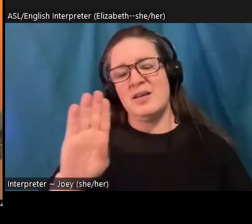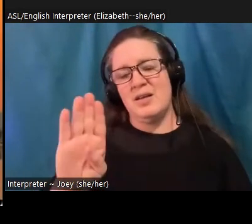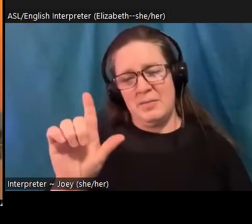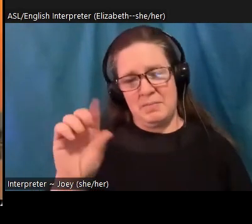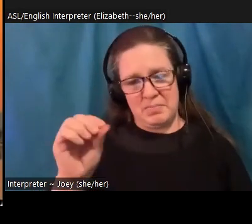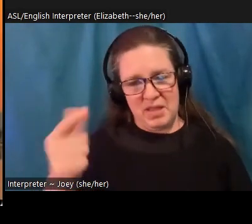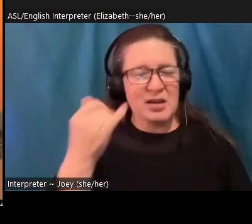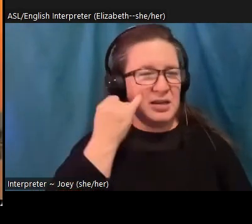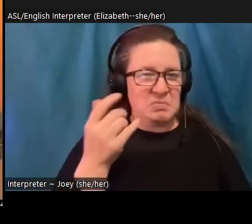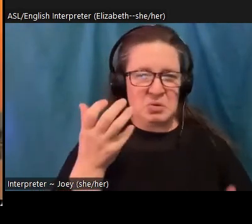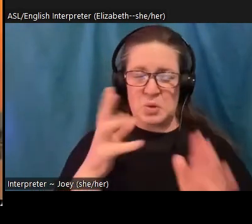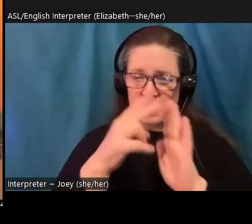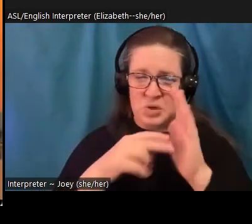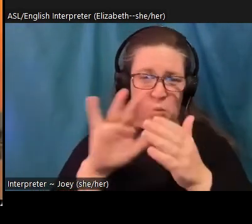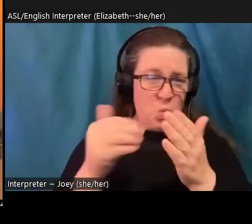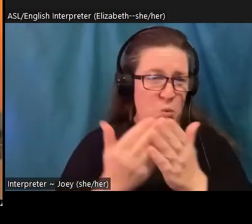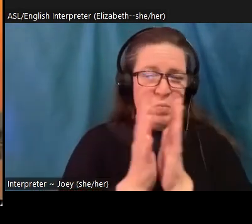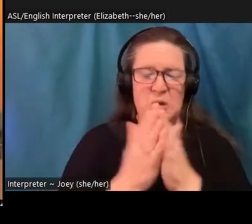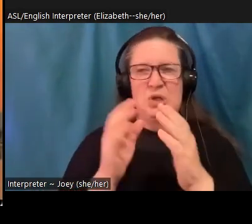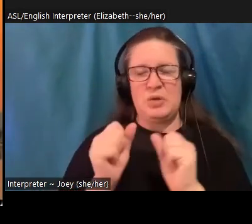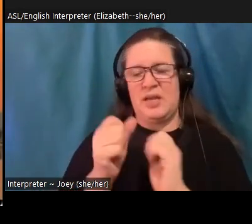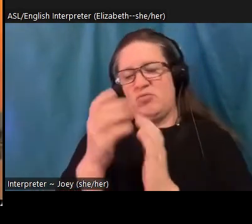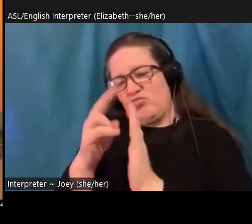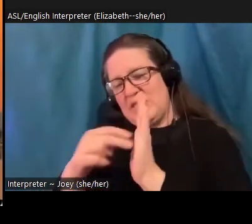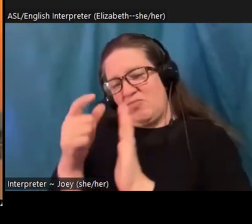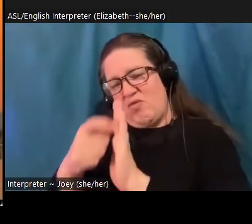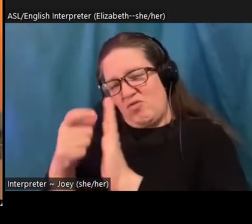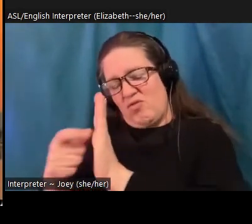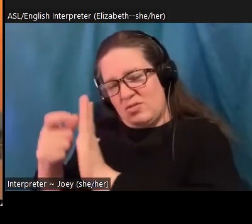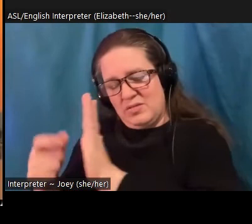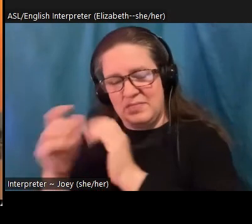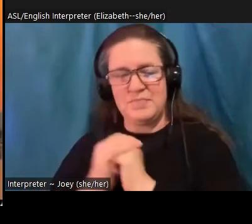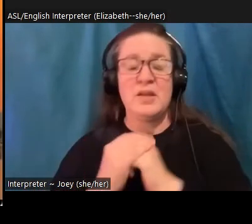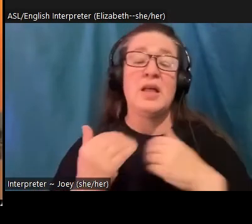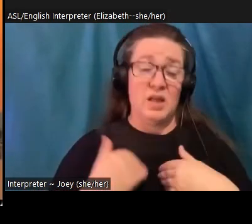book, is there are actually there are support groups that